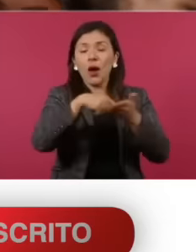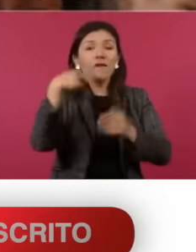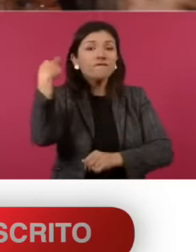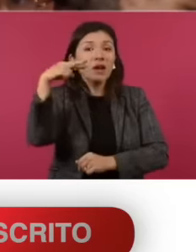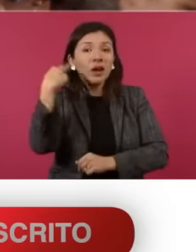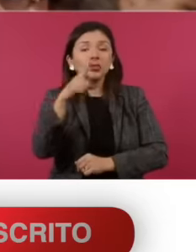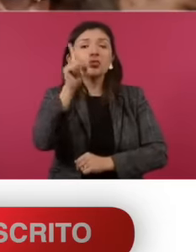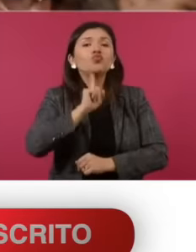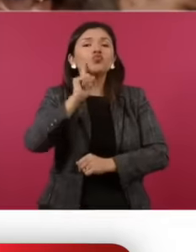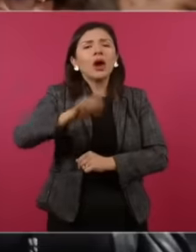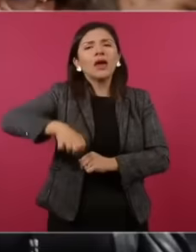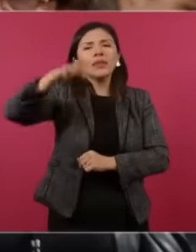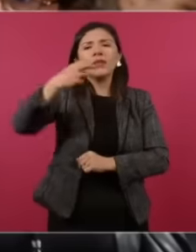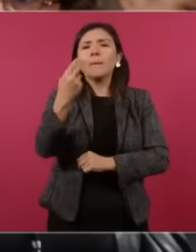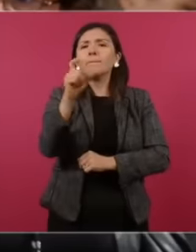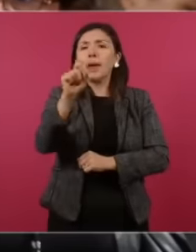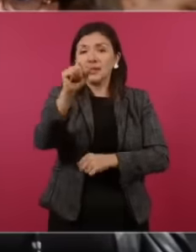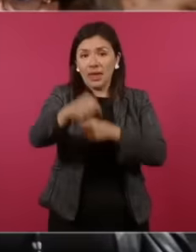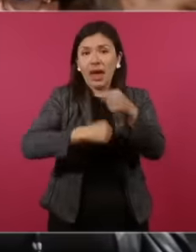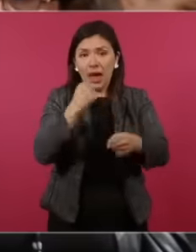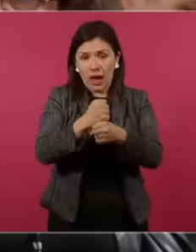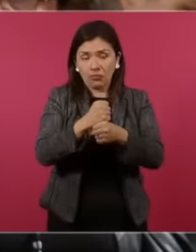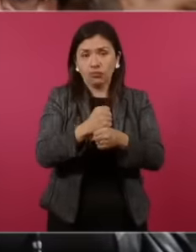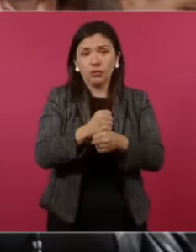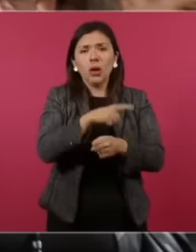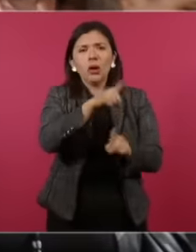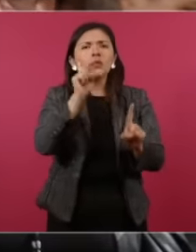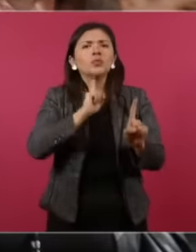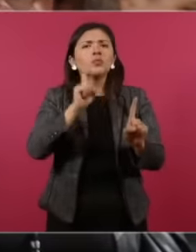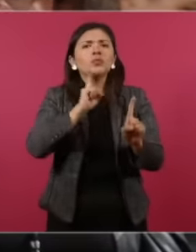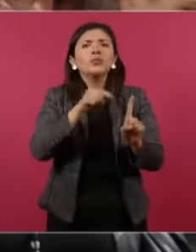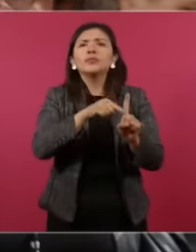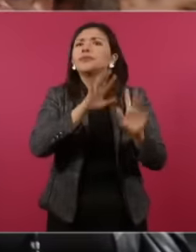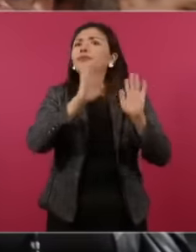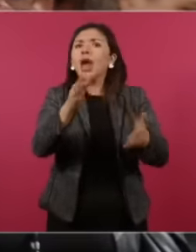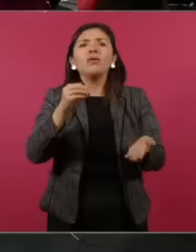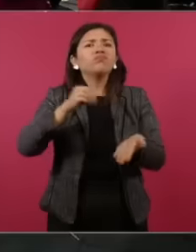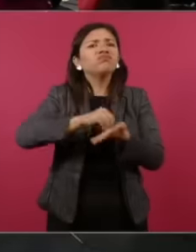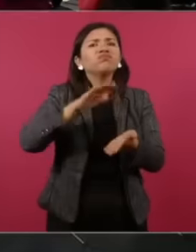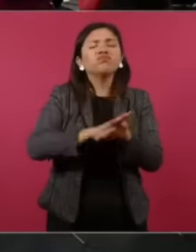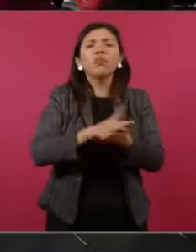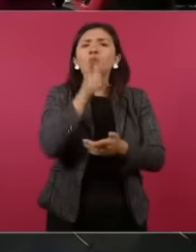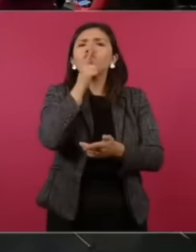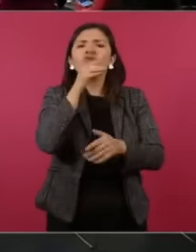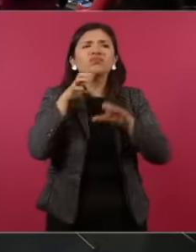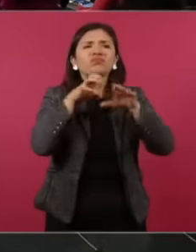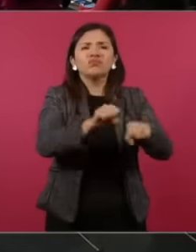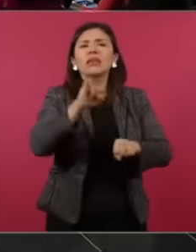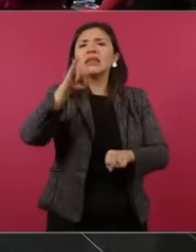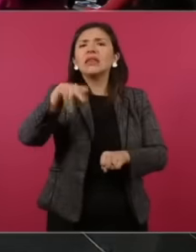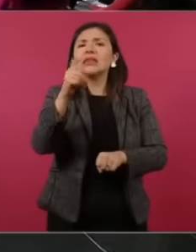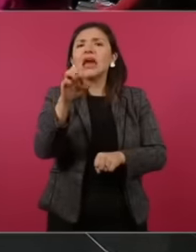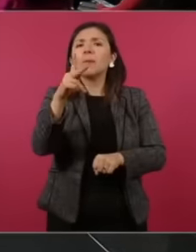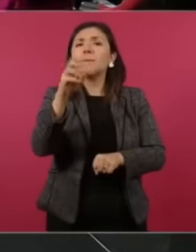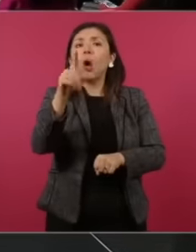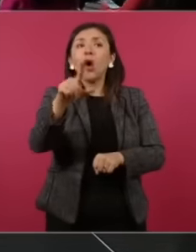20 year old girl who had already been registered with Interpol and had been detained in Texas